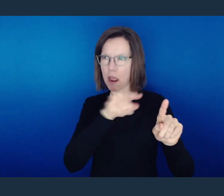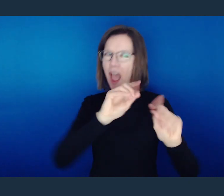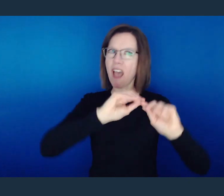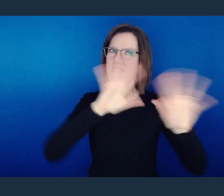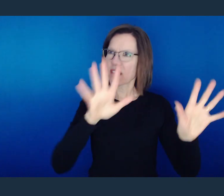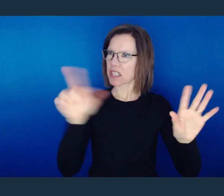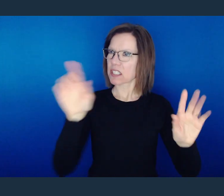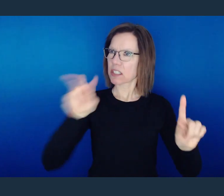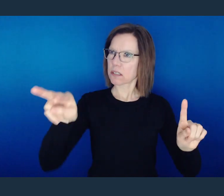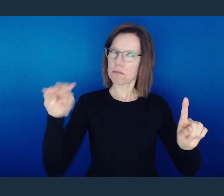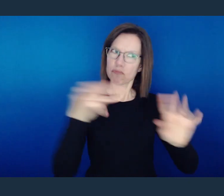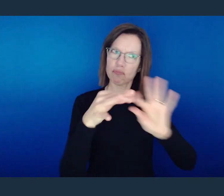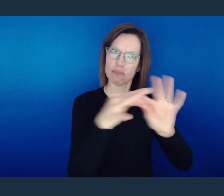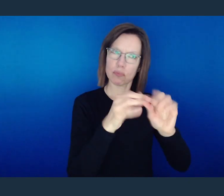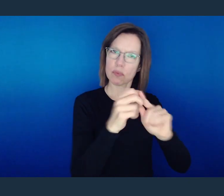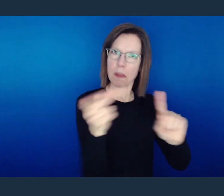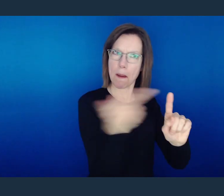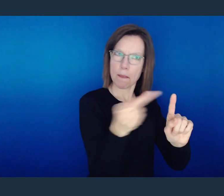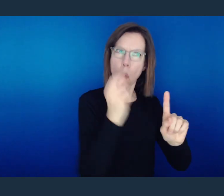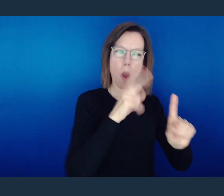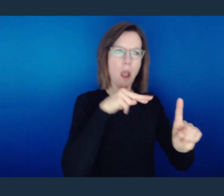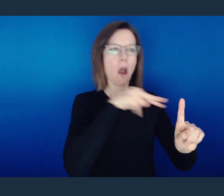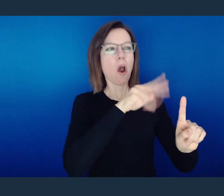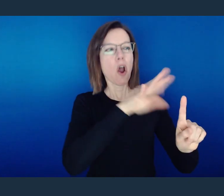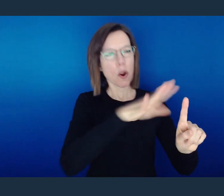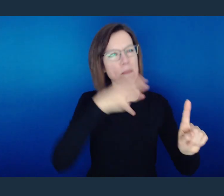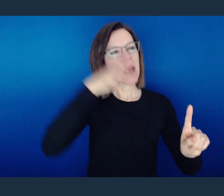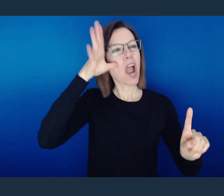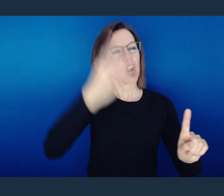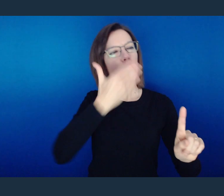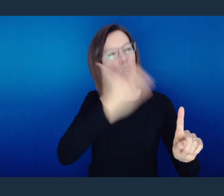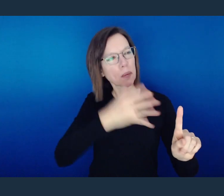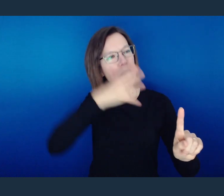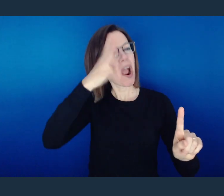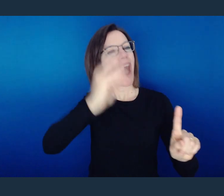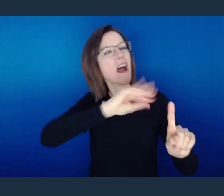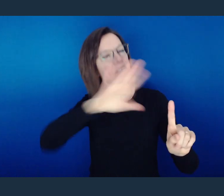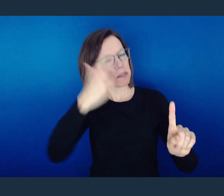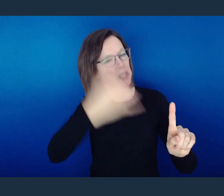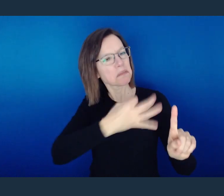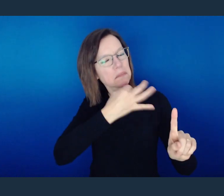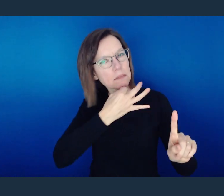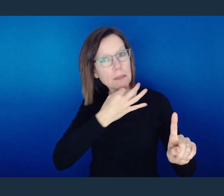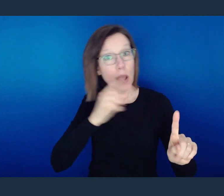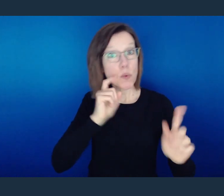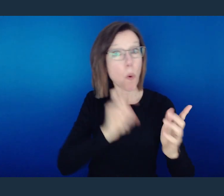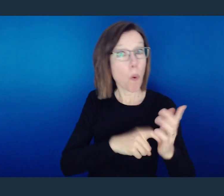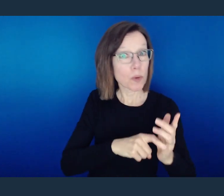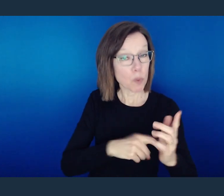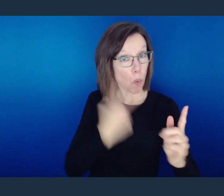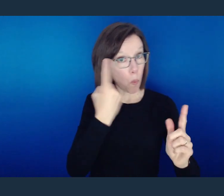who I am toward her, or that her parents must have raised her well. But in either case, notice something.